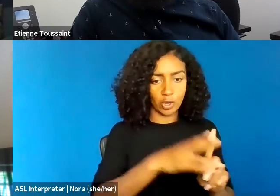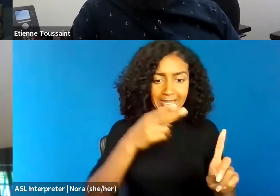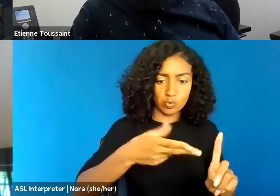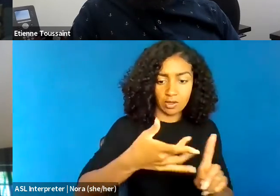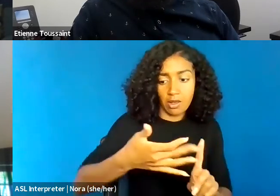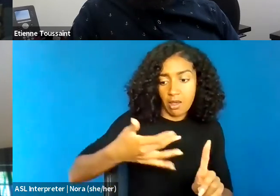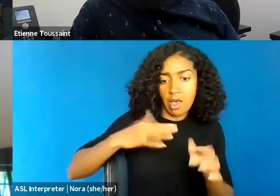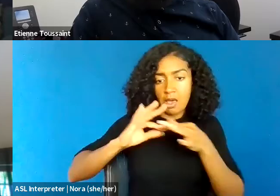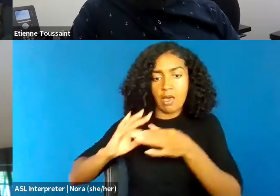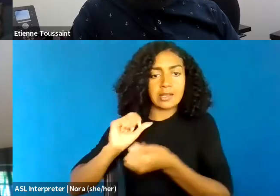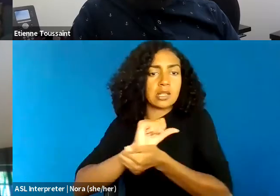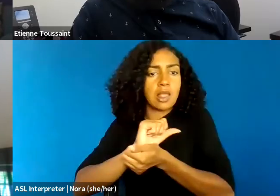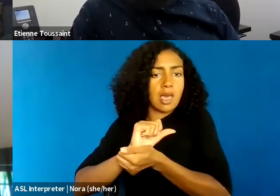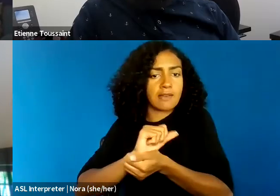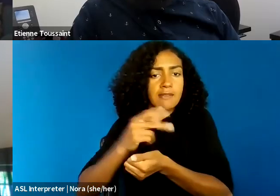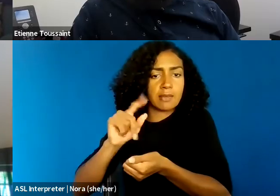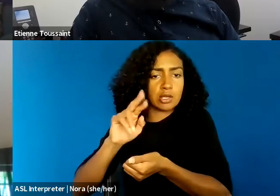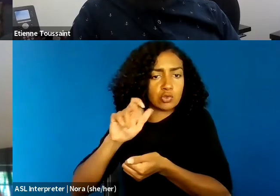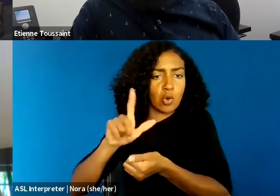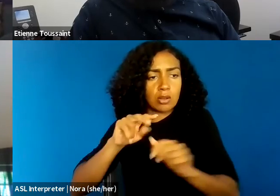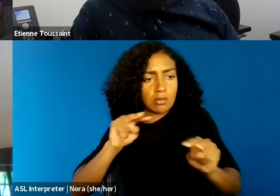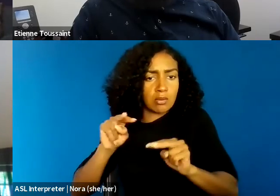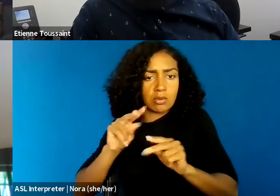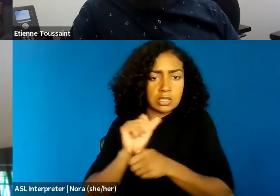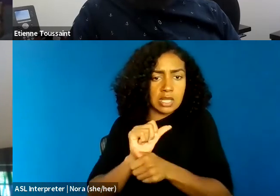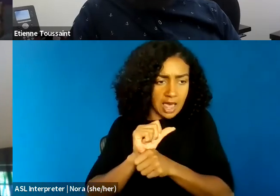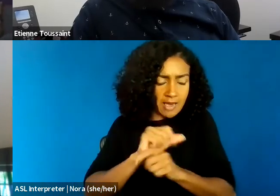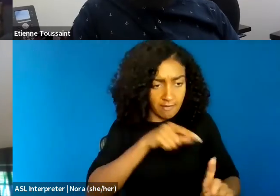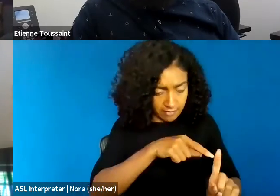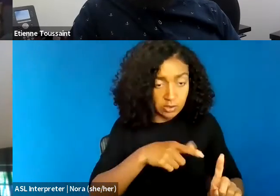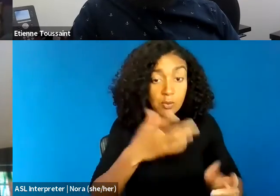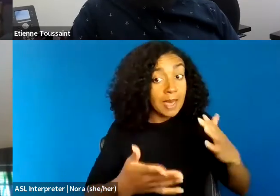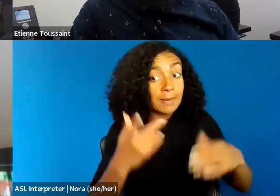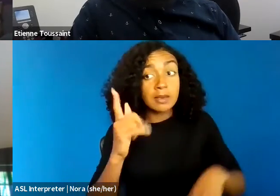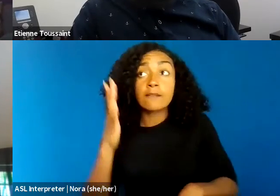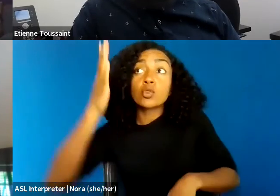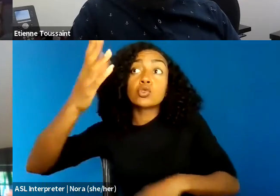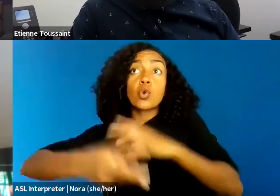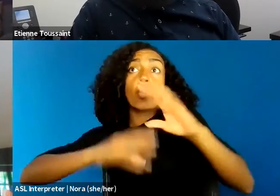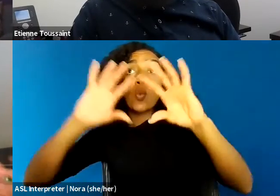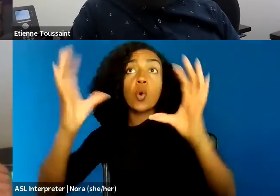It might be that in this imaginary idealized future world, we're just creating whole new forms